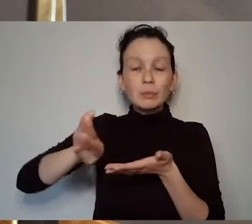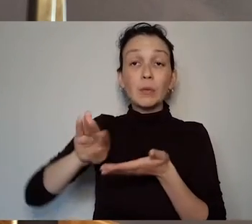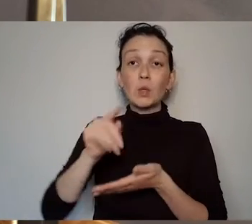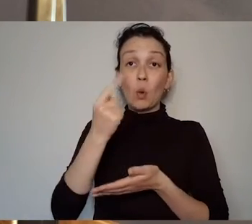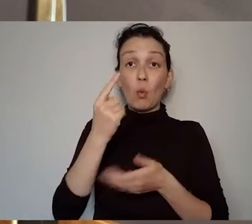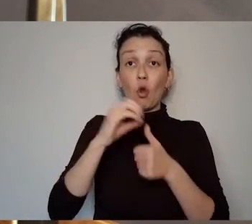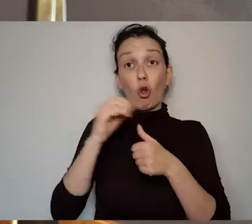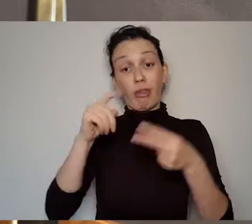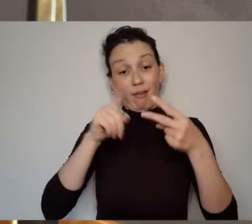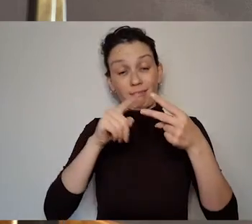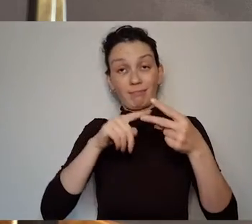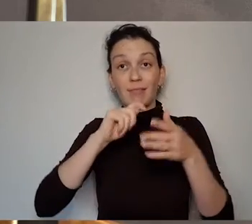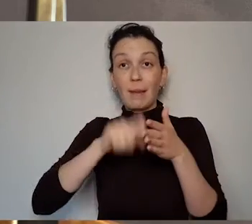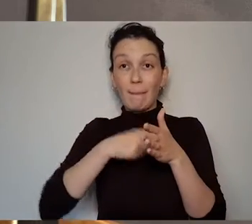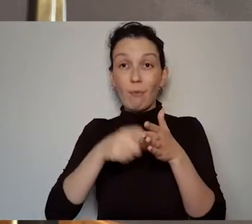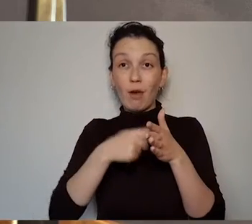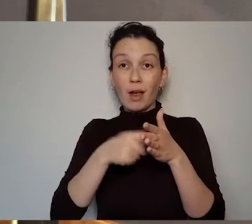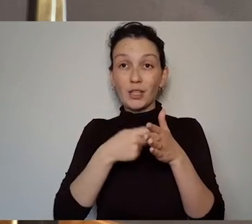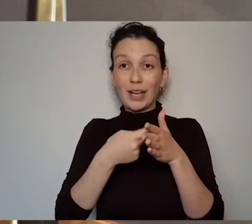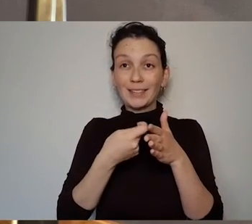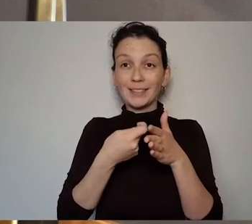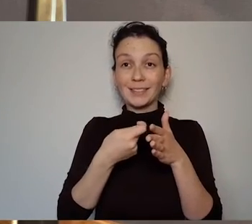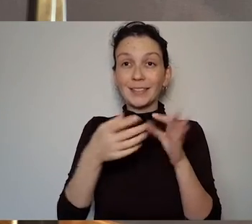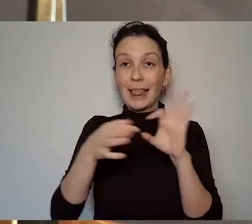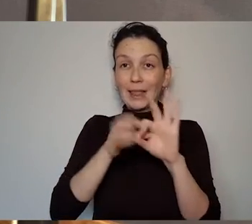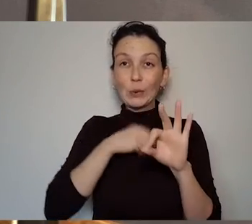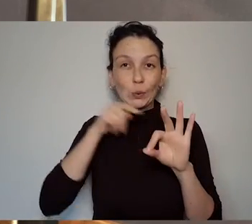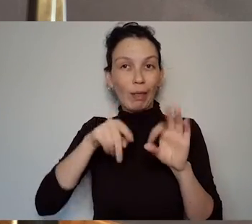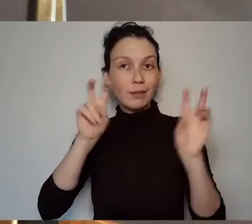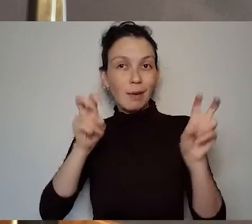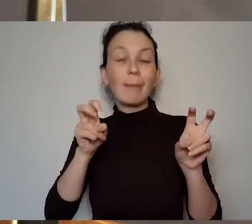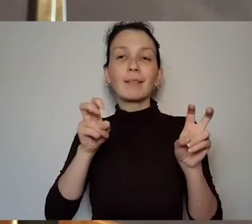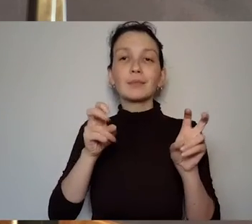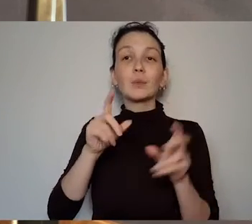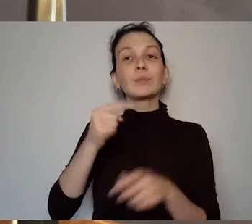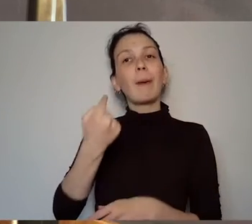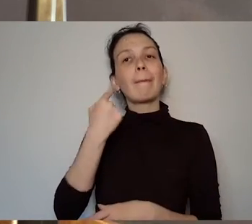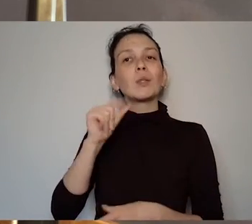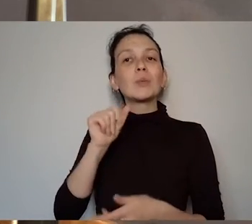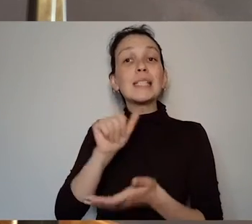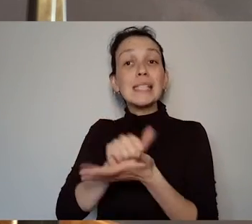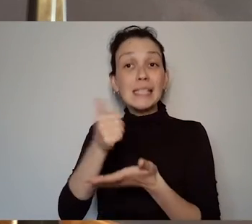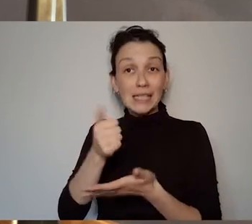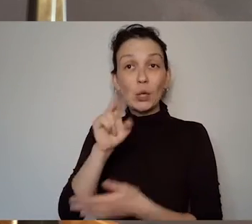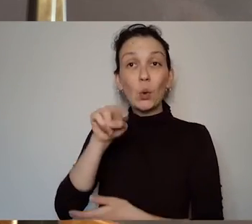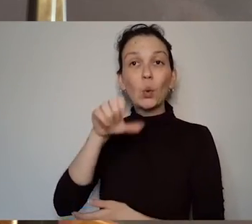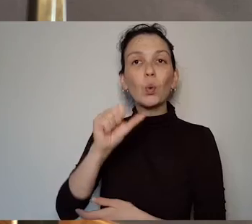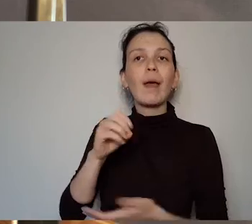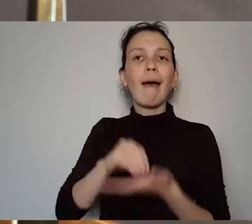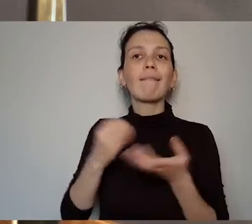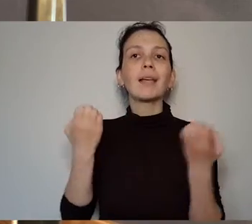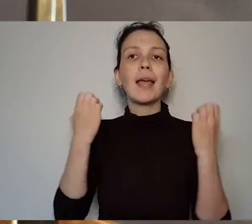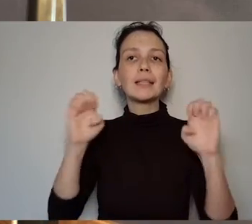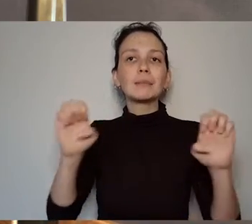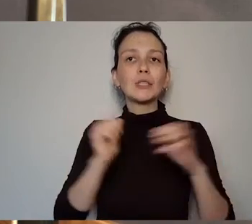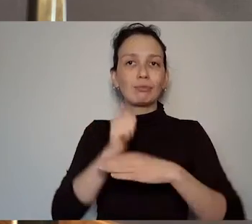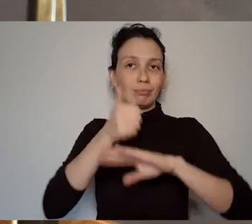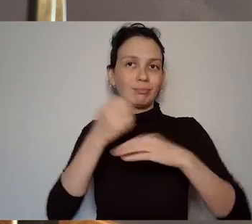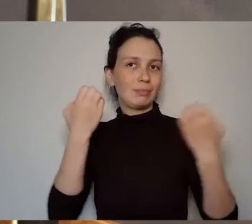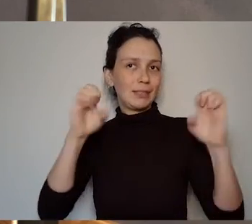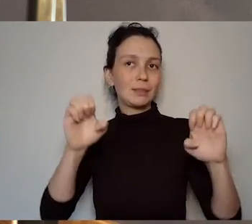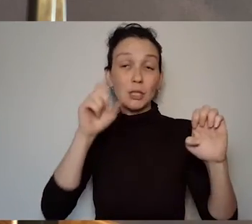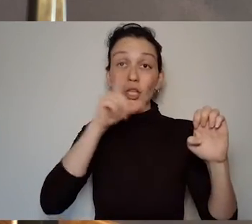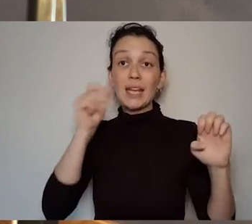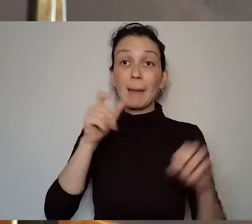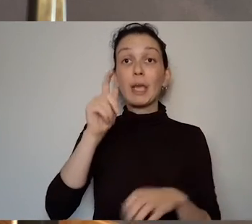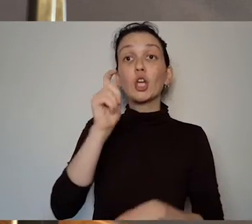In 2016 Una had an exhibition entitled Teresa Deevy, The Quiet Subversive